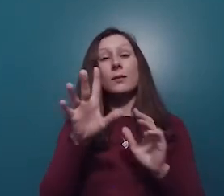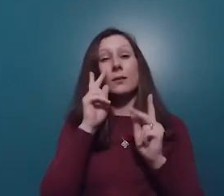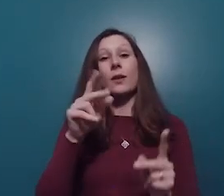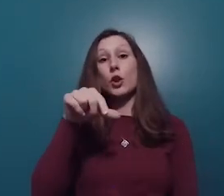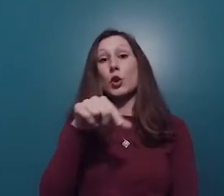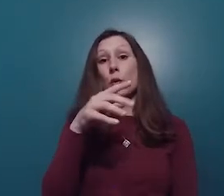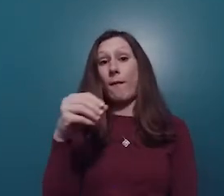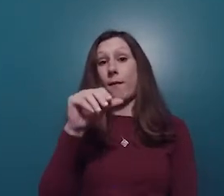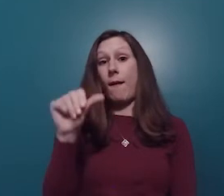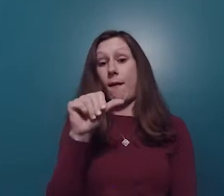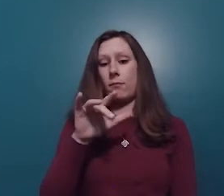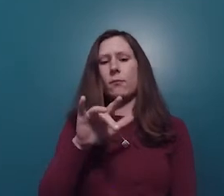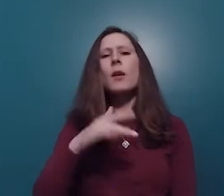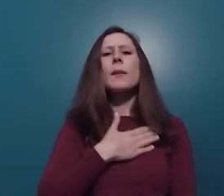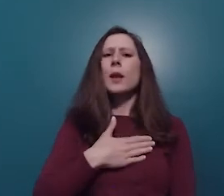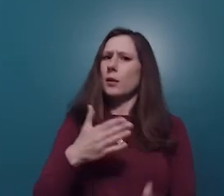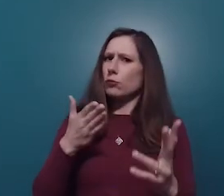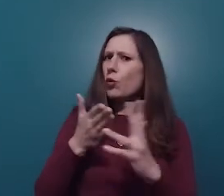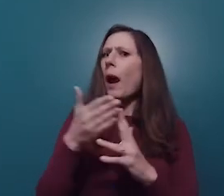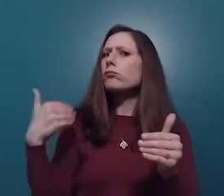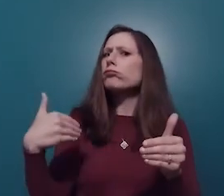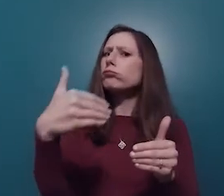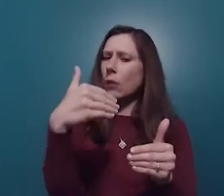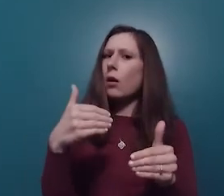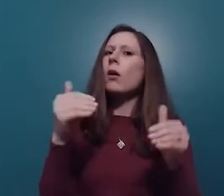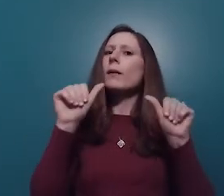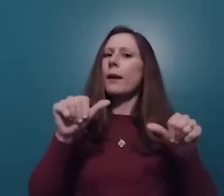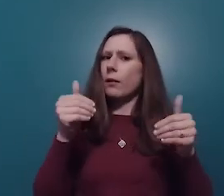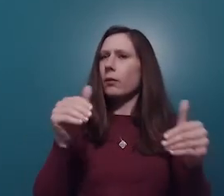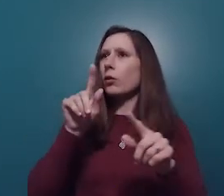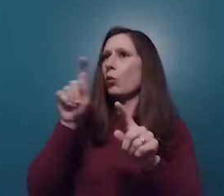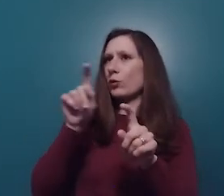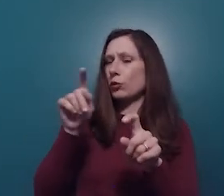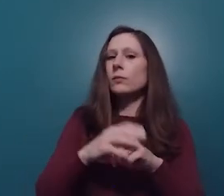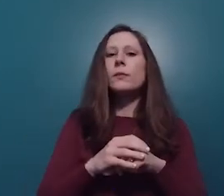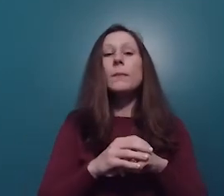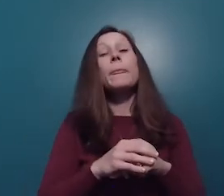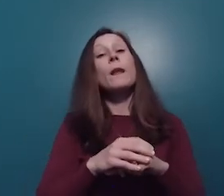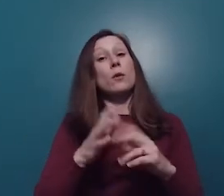you'll find the Q&A button. Please submit questions throughout the presentations here. After all the